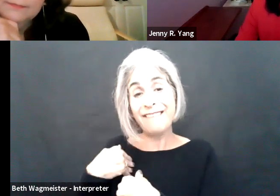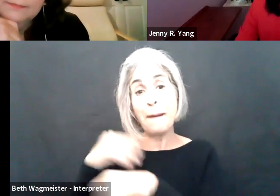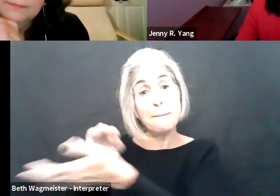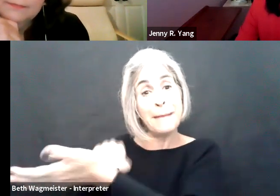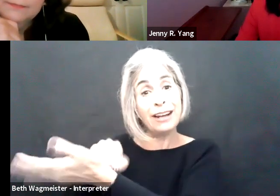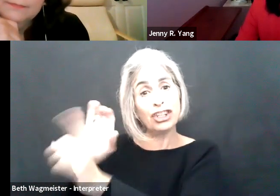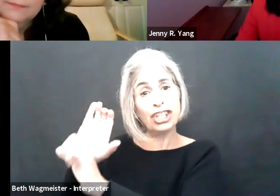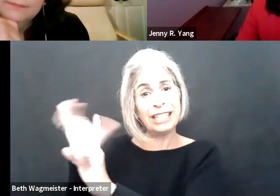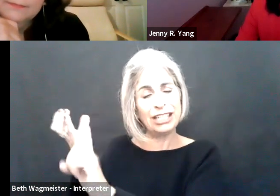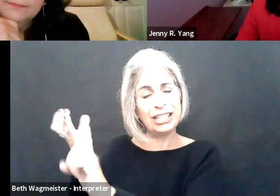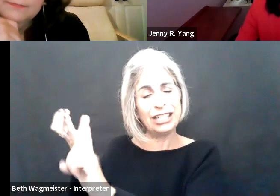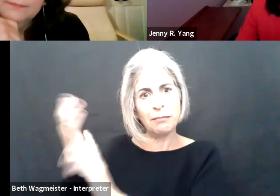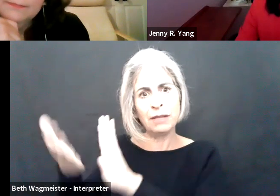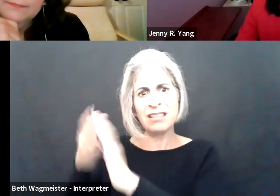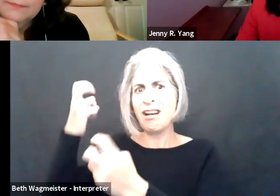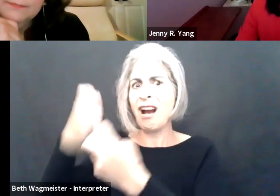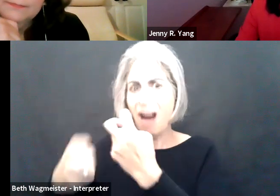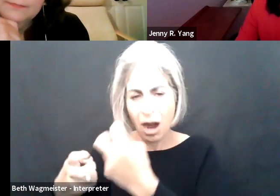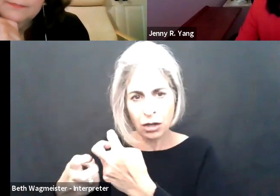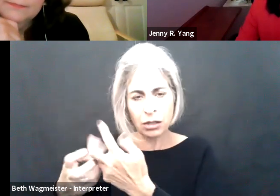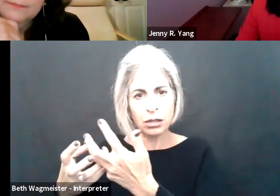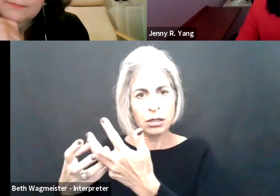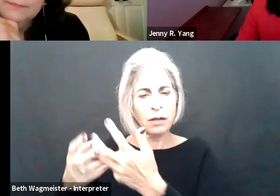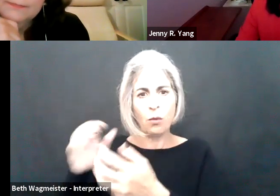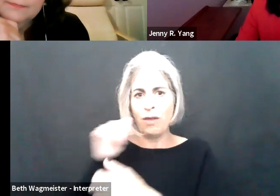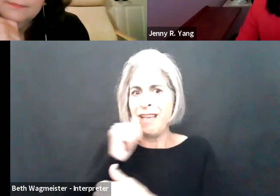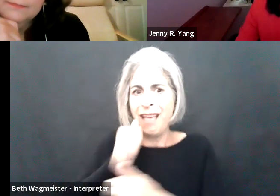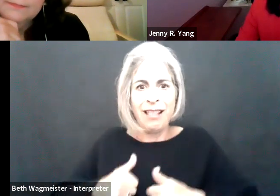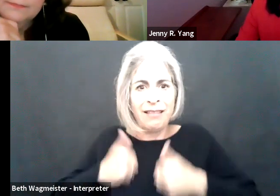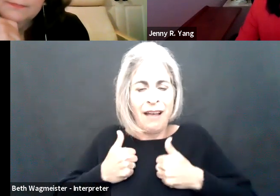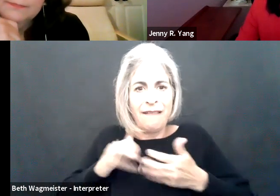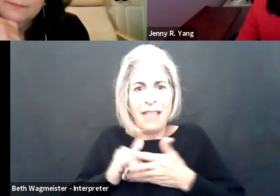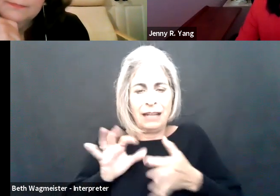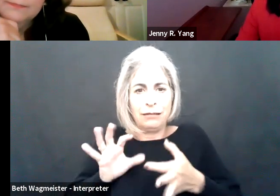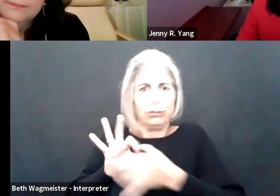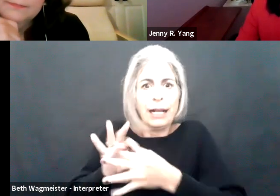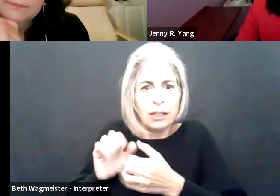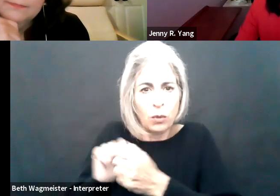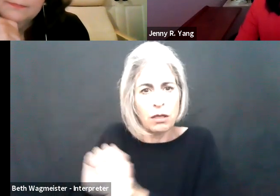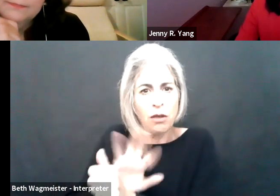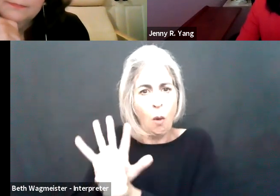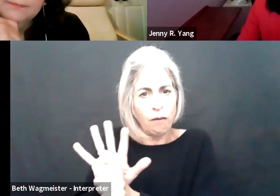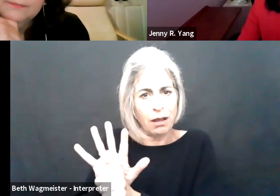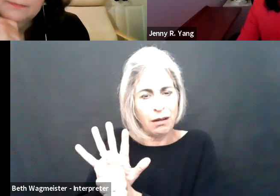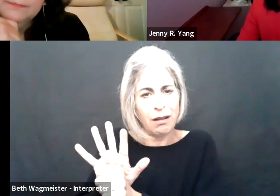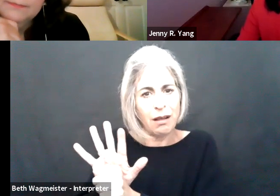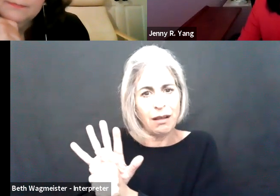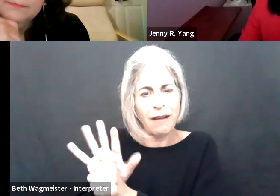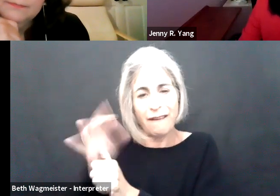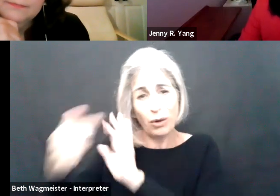Employees may have medical conditions that make it more difficult to handle the disruption to daily life that has